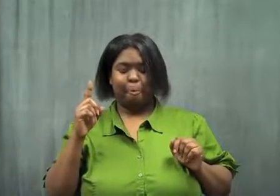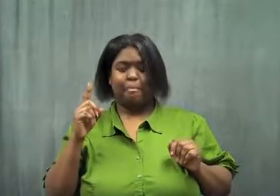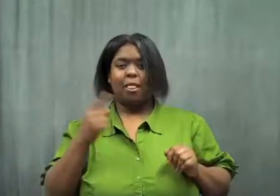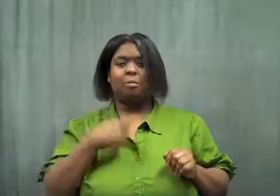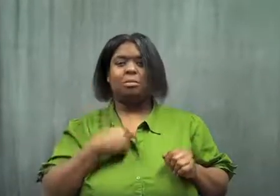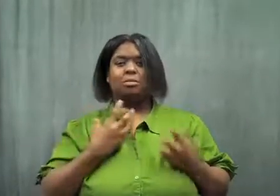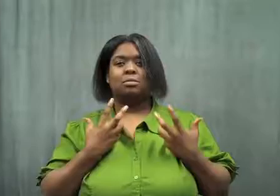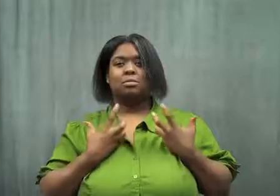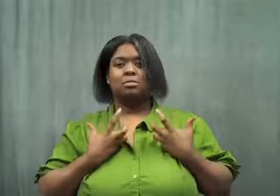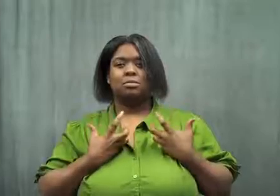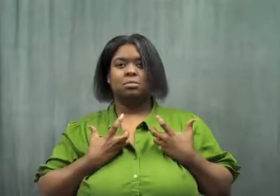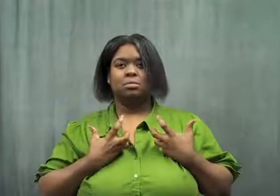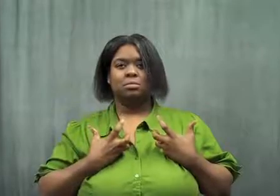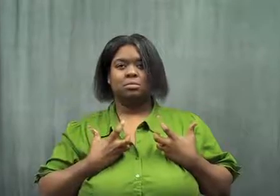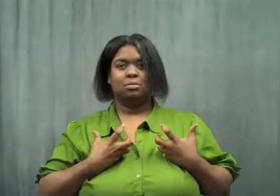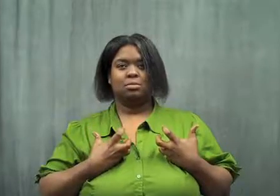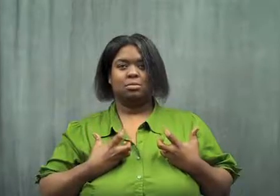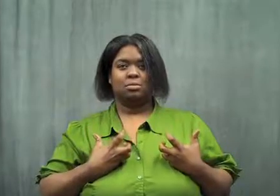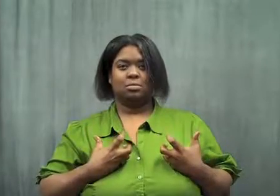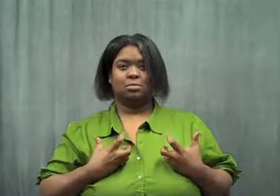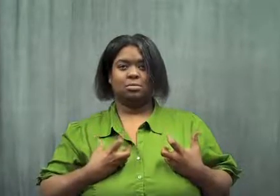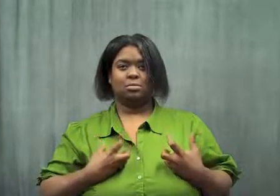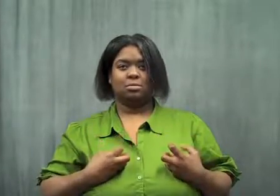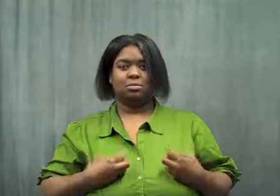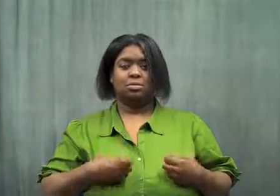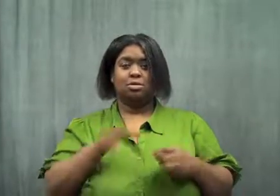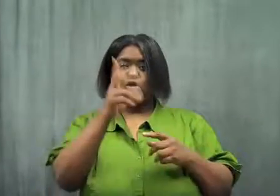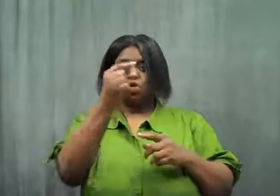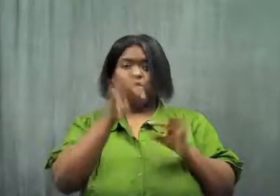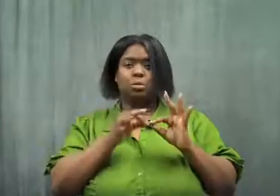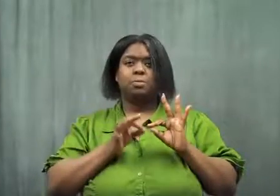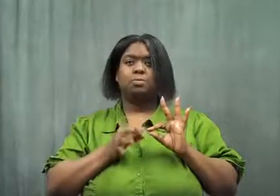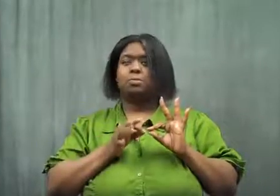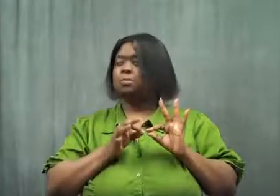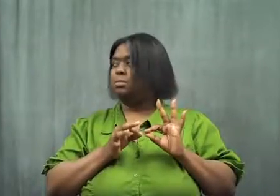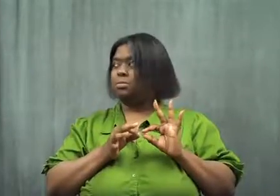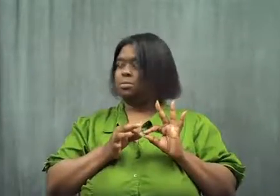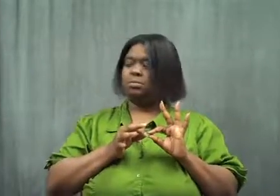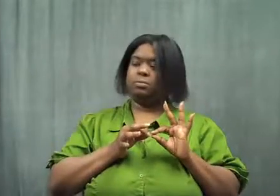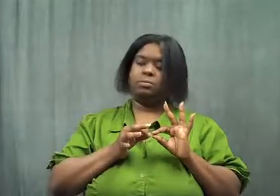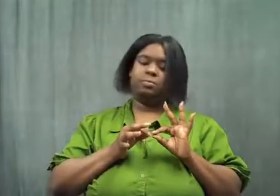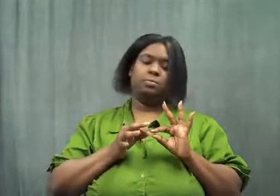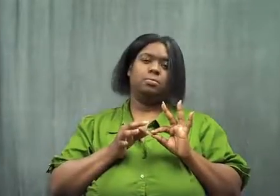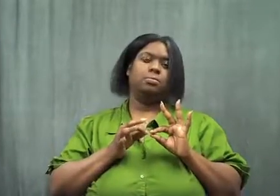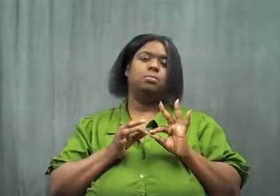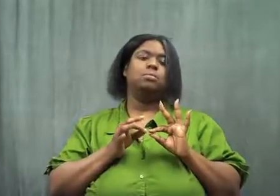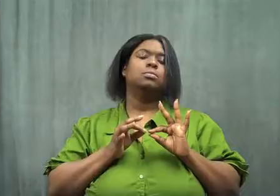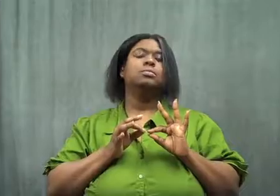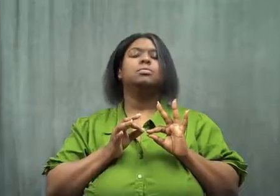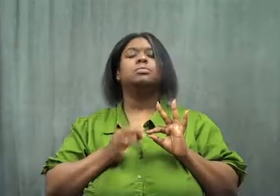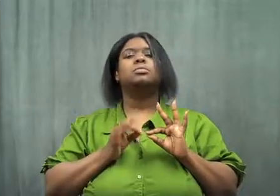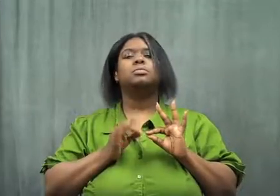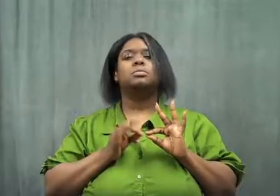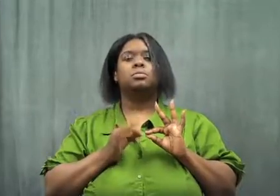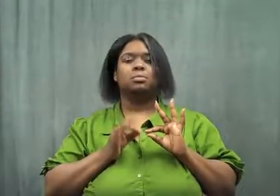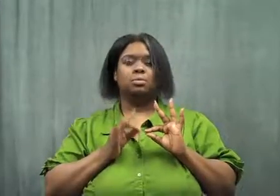I didn't say anything. The interpreter tried to maintain her composure.